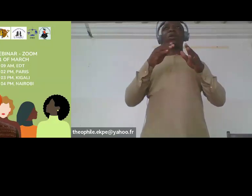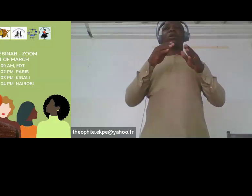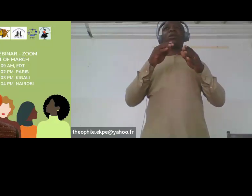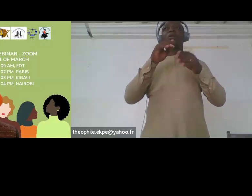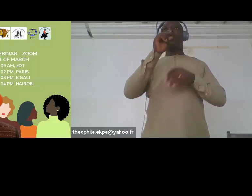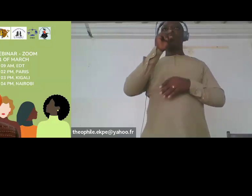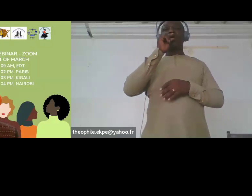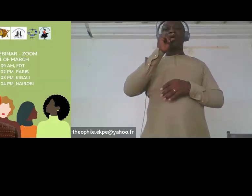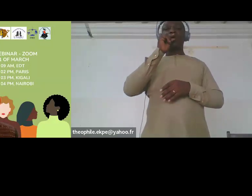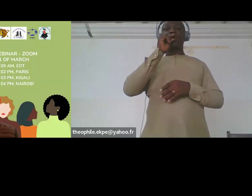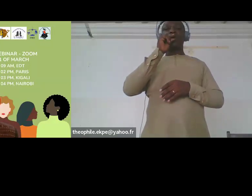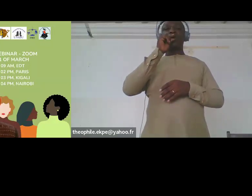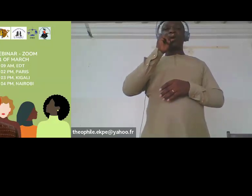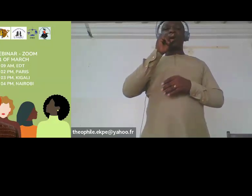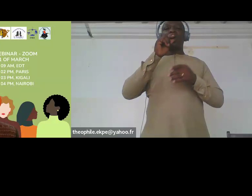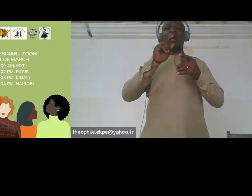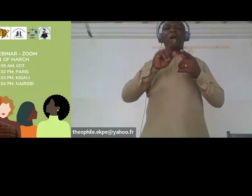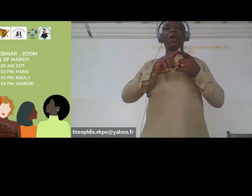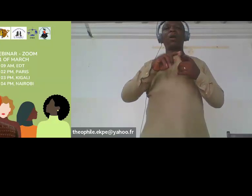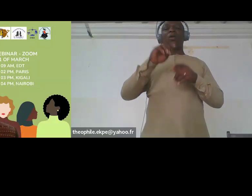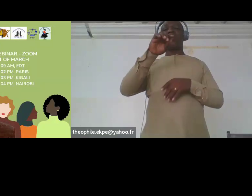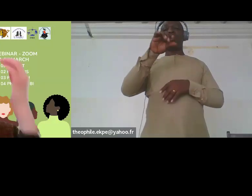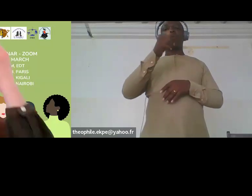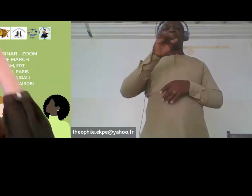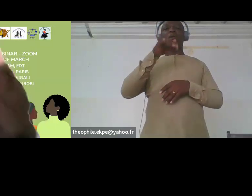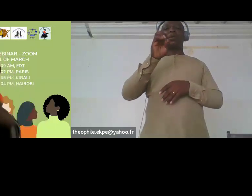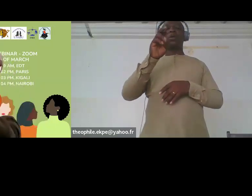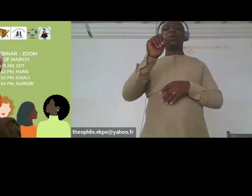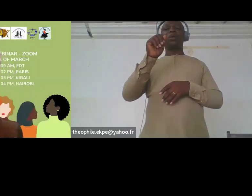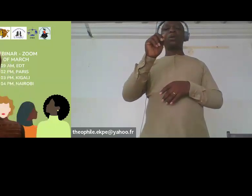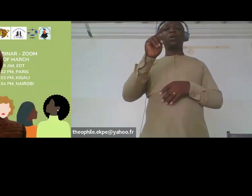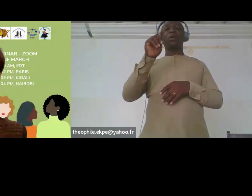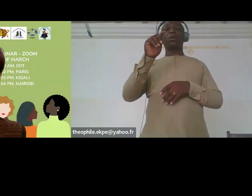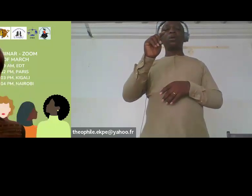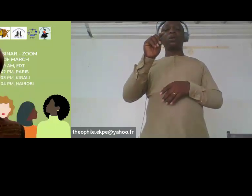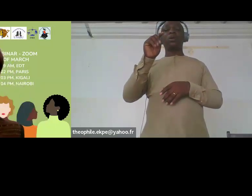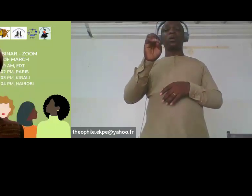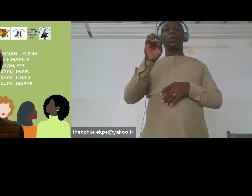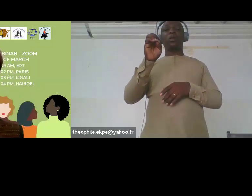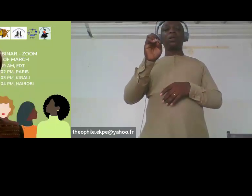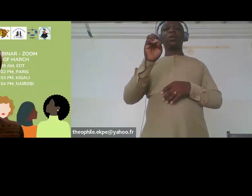[SOPHIE] Janet Ajangi de LIDDWA Lira District Disabled Women Association